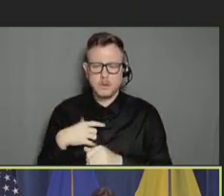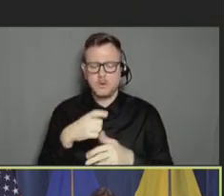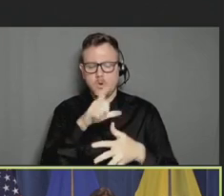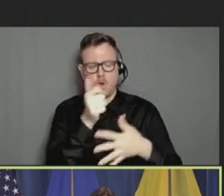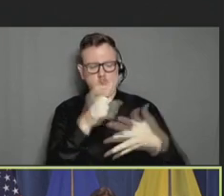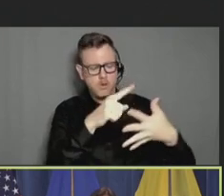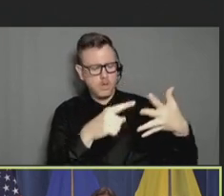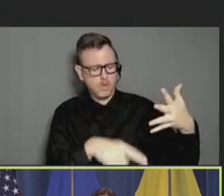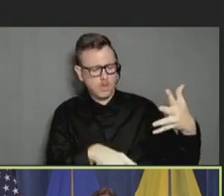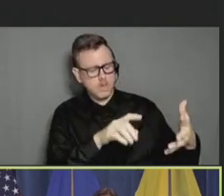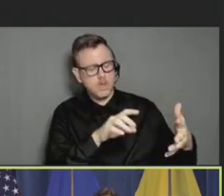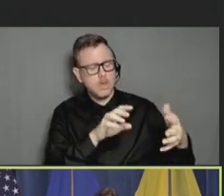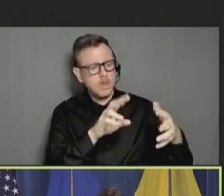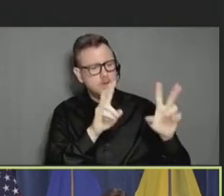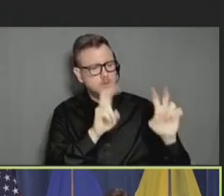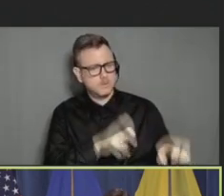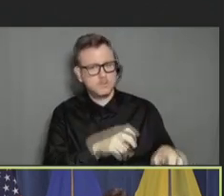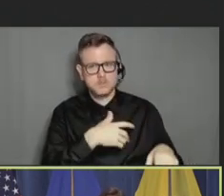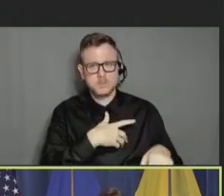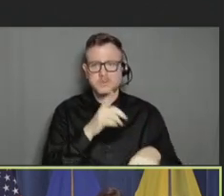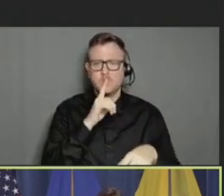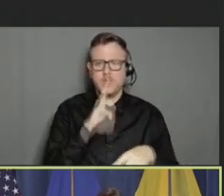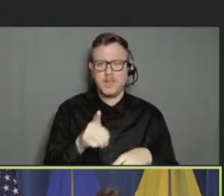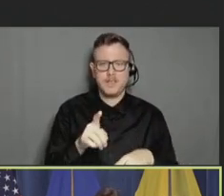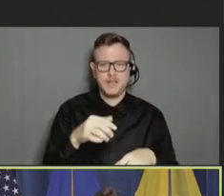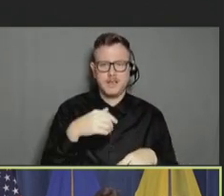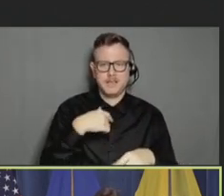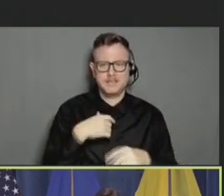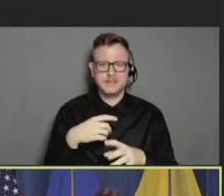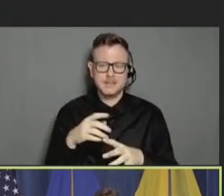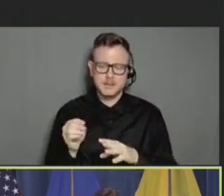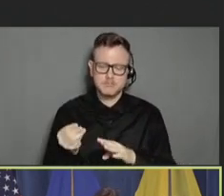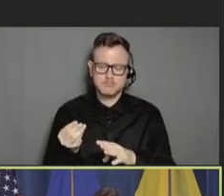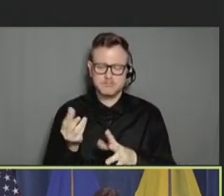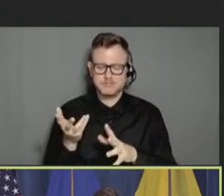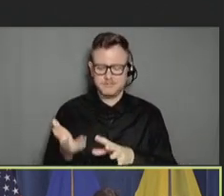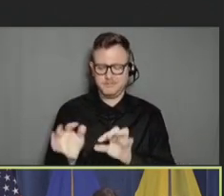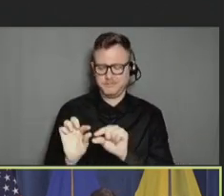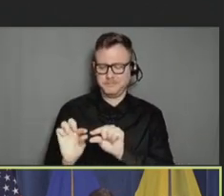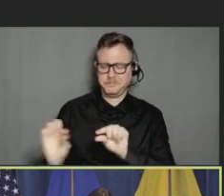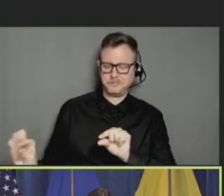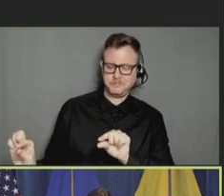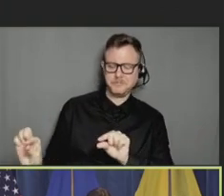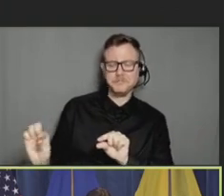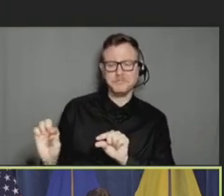And so, it's become kind of a footnote in my conversation. It's no longer the real focus.